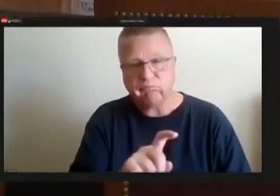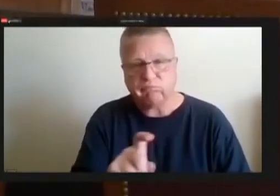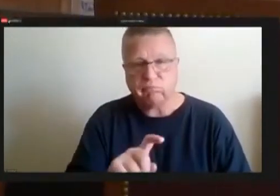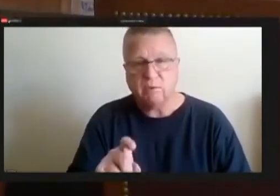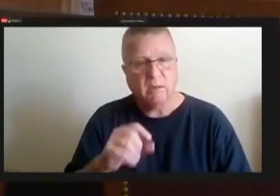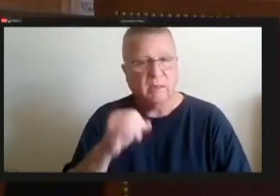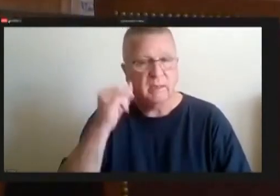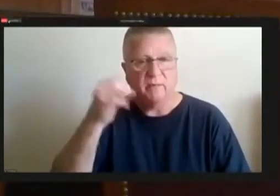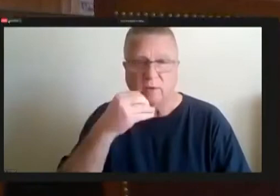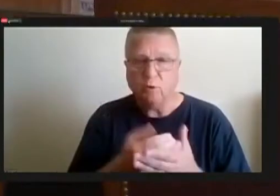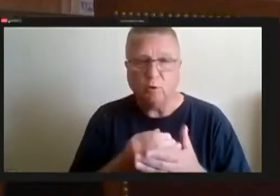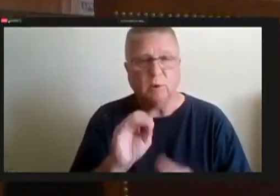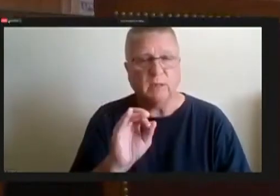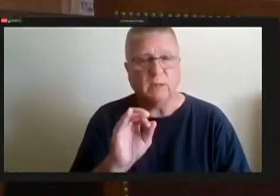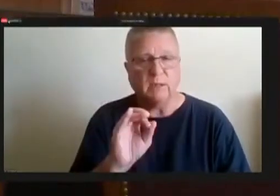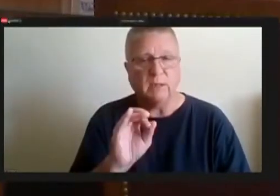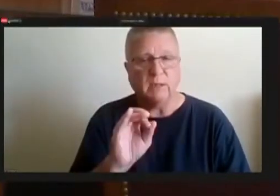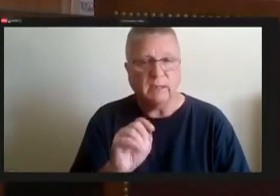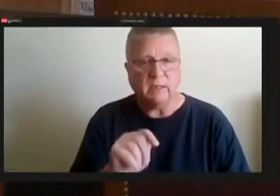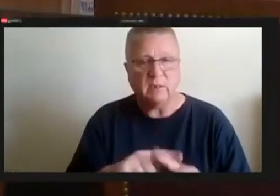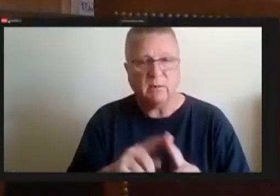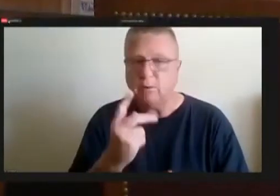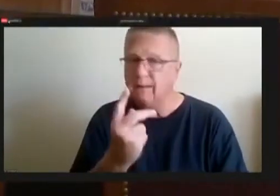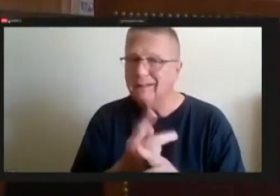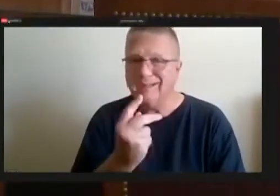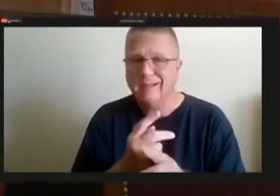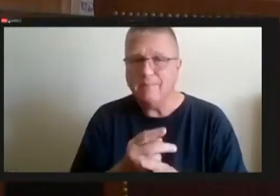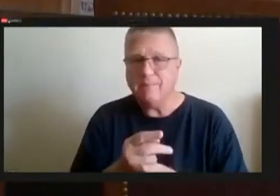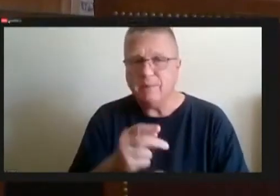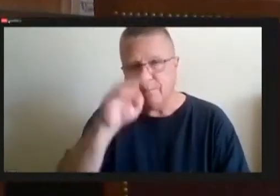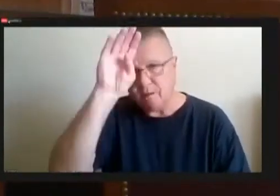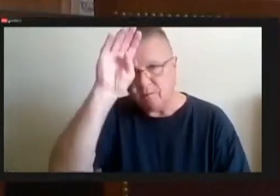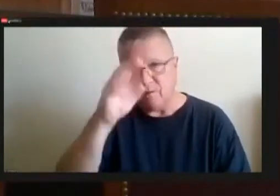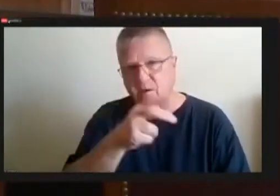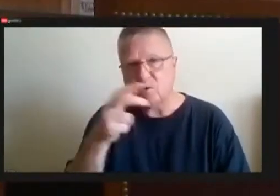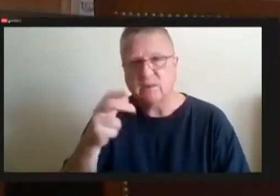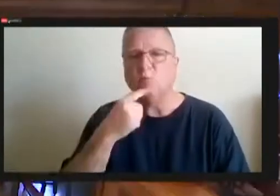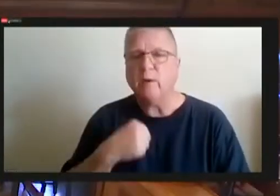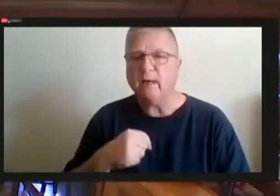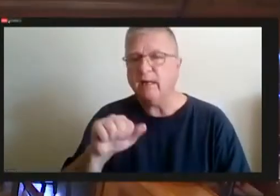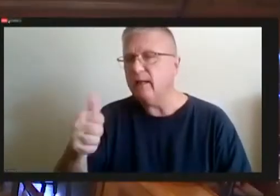but keep the fire trucks read and everything else can be silver for me. Thanks.